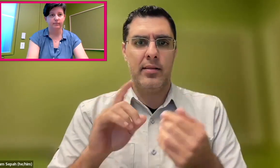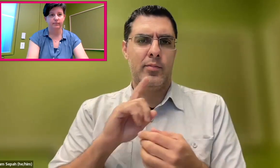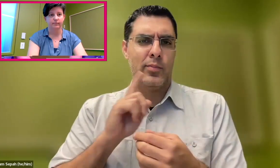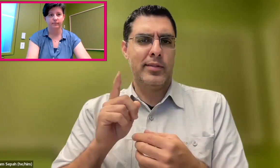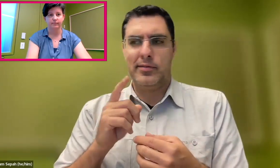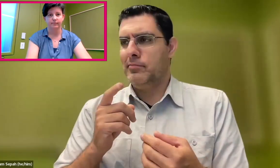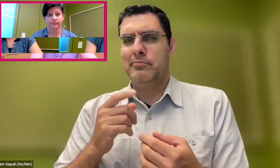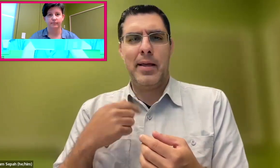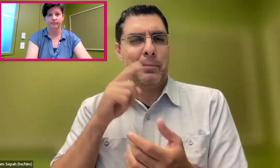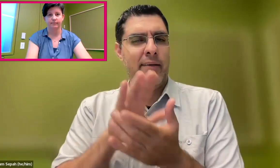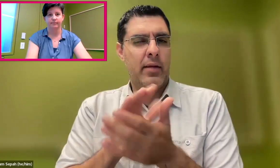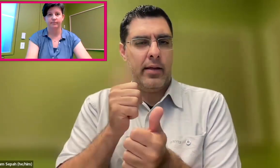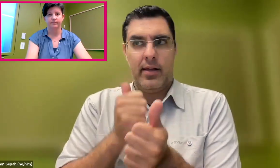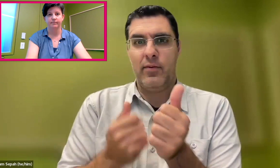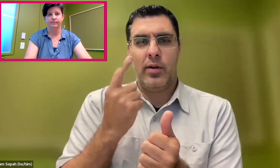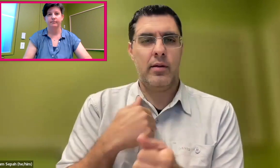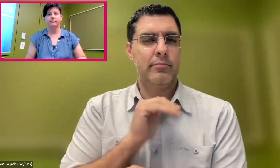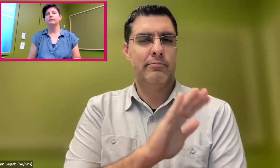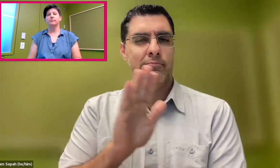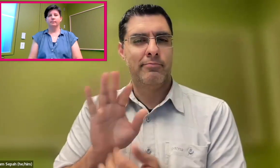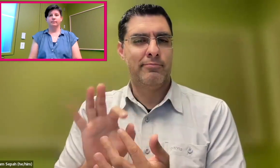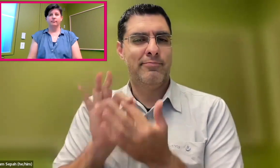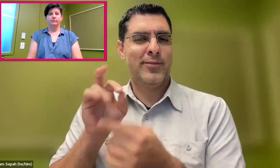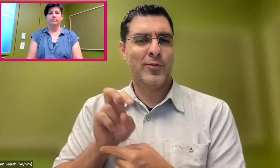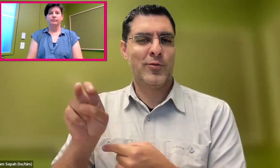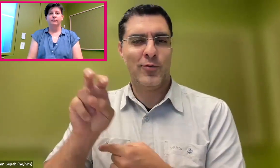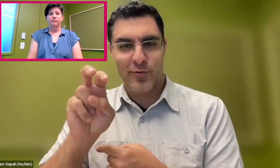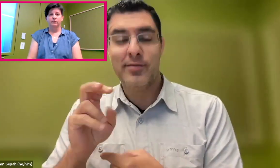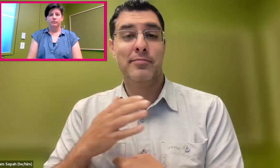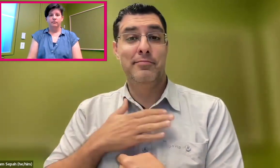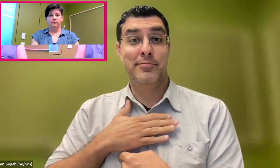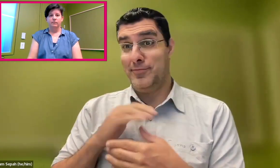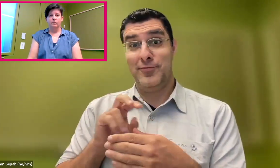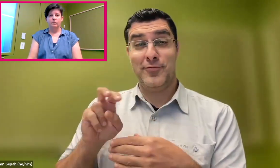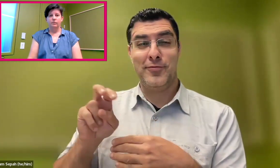Sure. So I believe that everyone has their own journey,